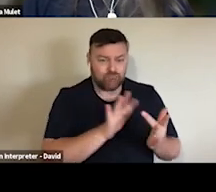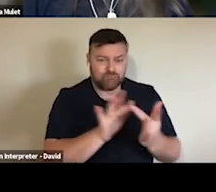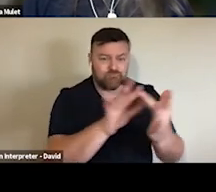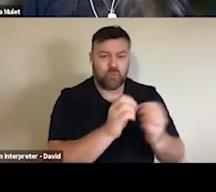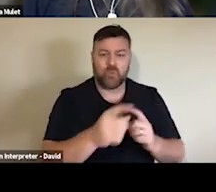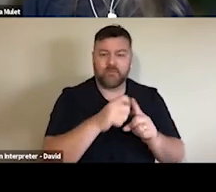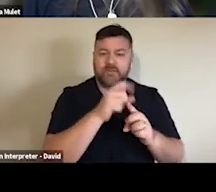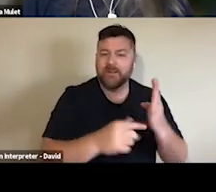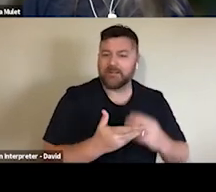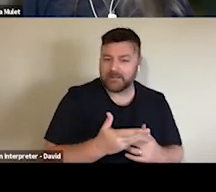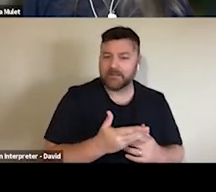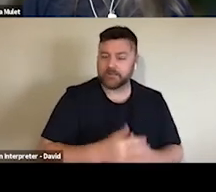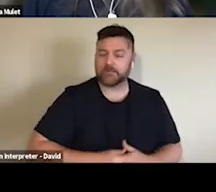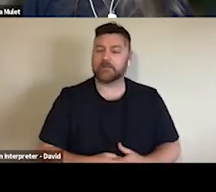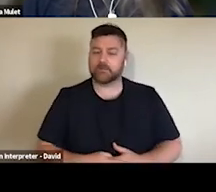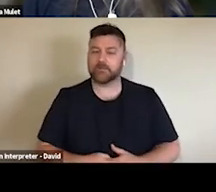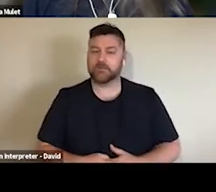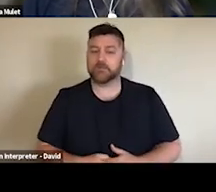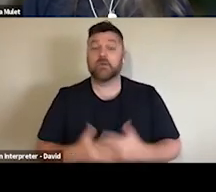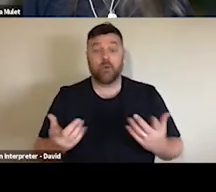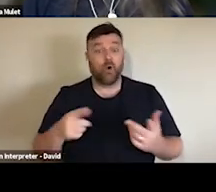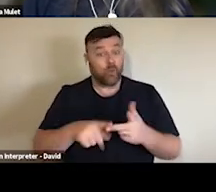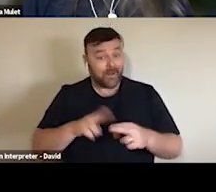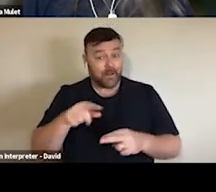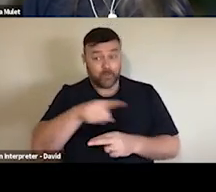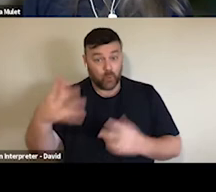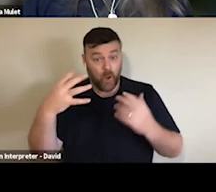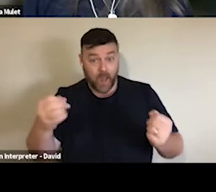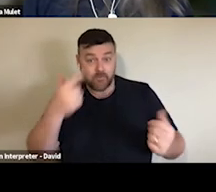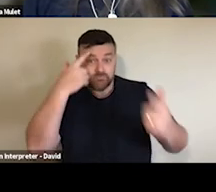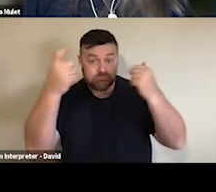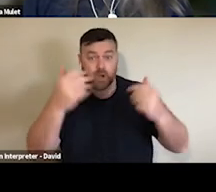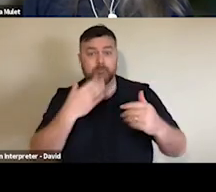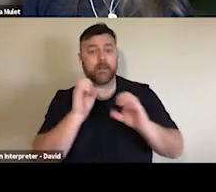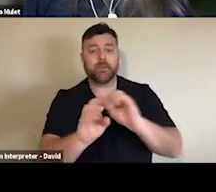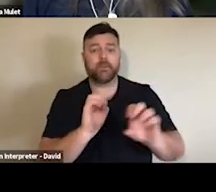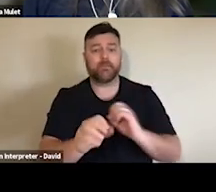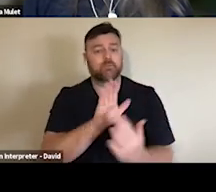And we're going to have to come together as a sector and really figure out collectively